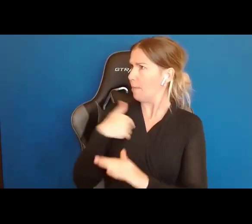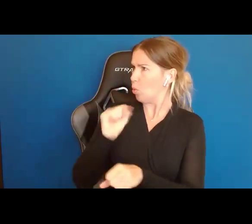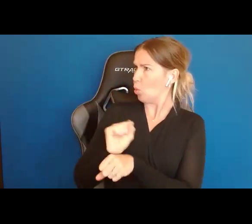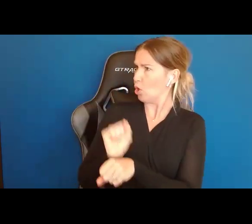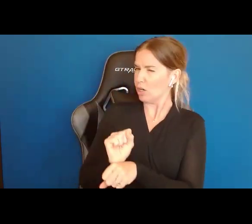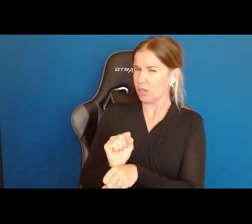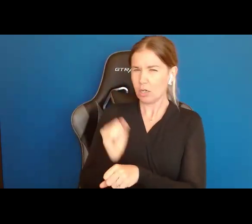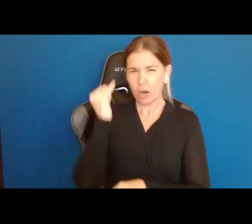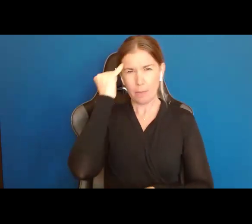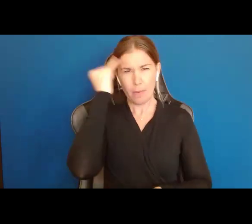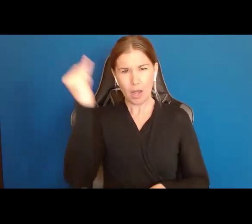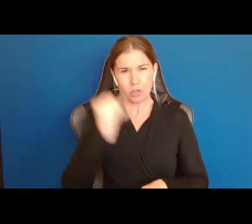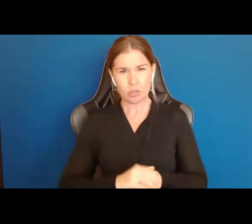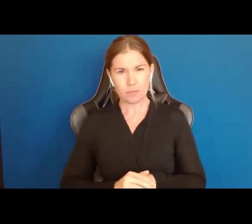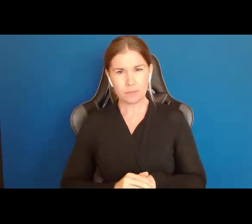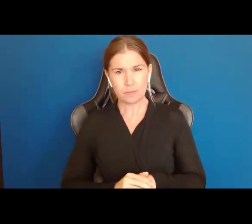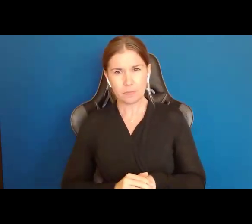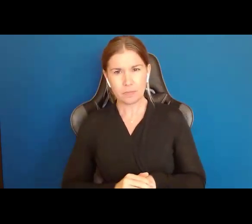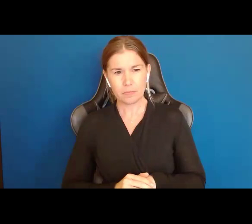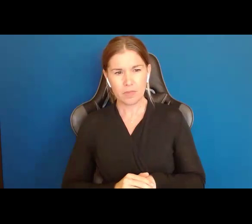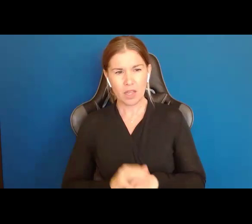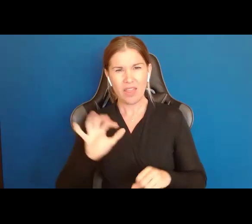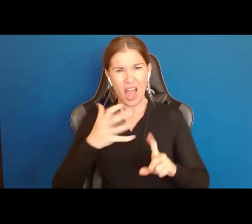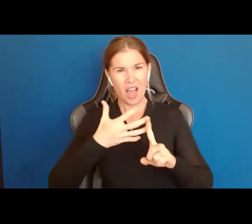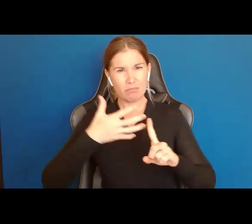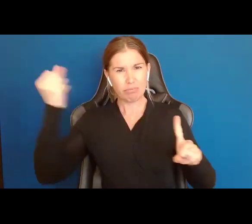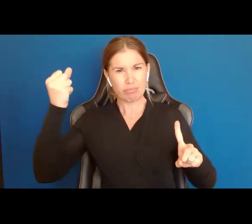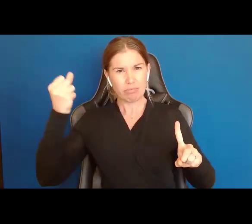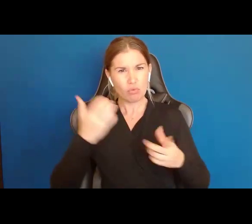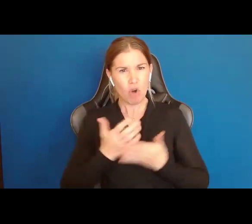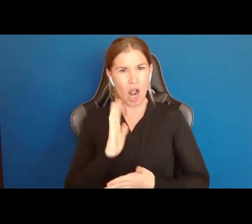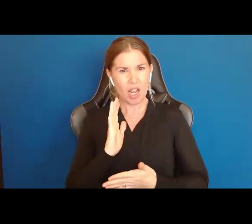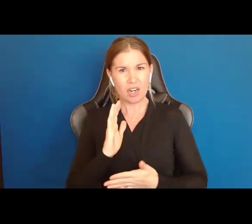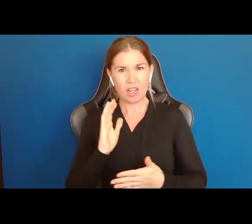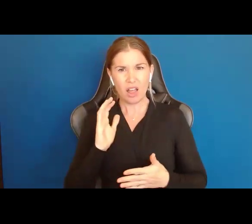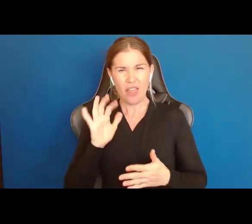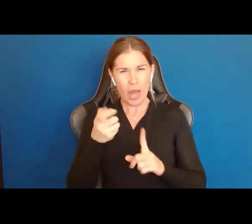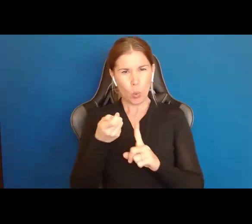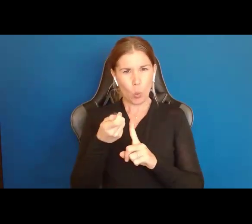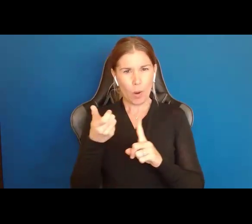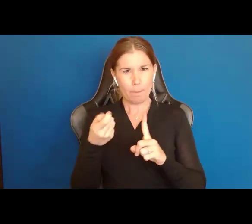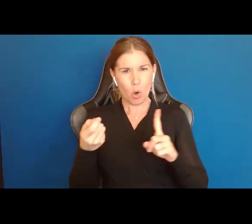That kind of taking away of people's right to make choices, the removal of self determination,